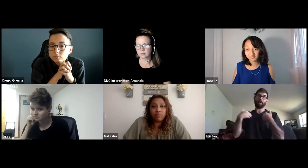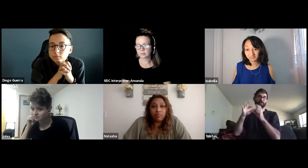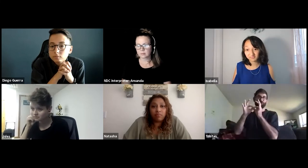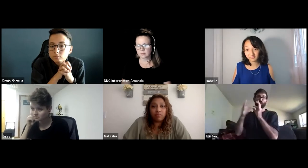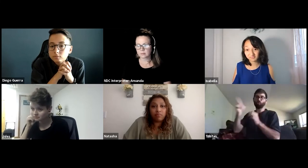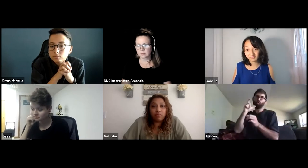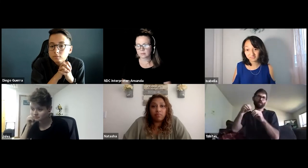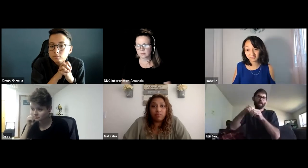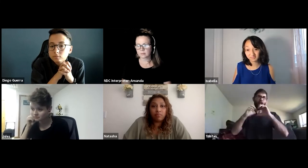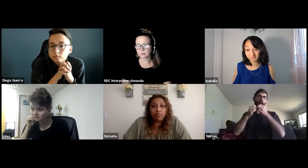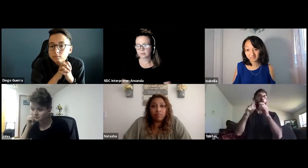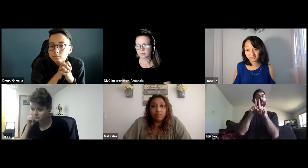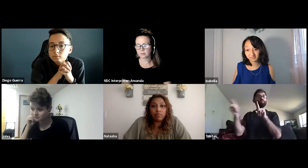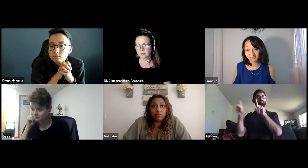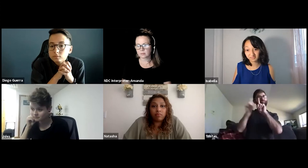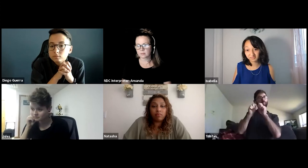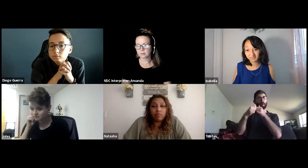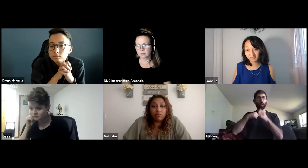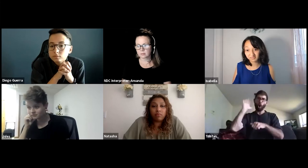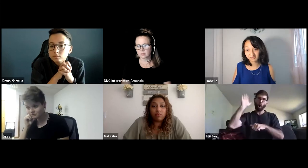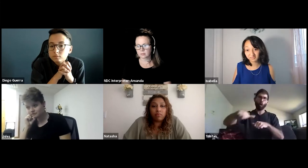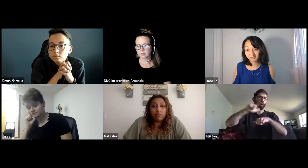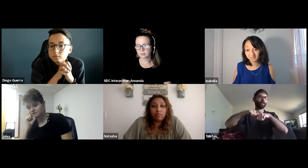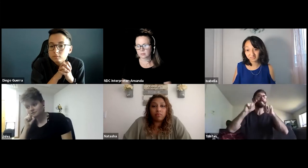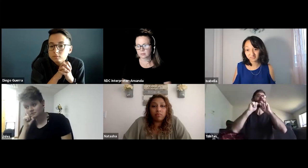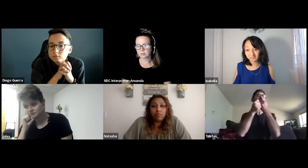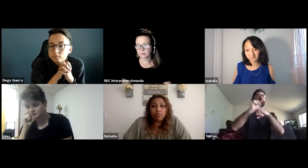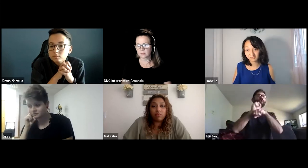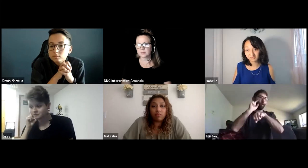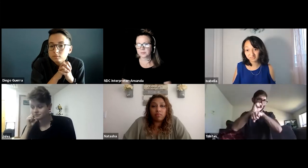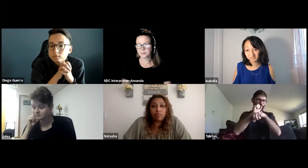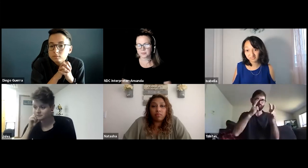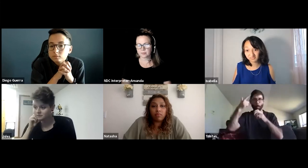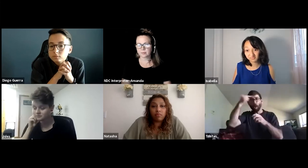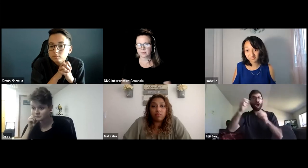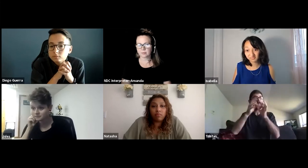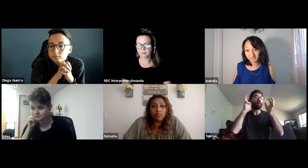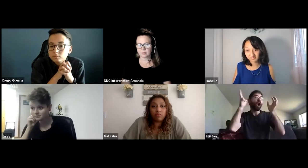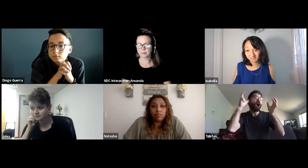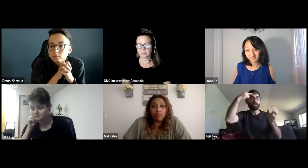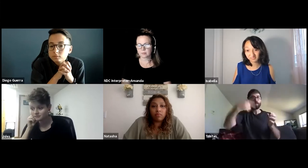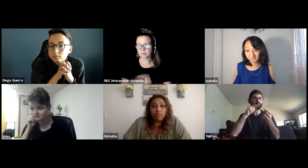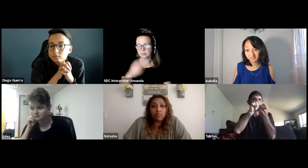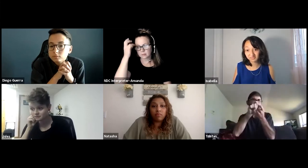I'll speak again in terms of those audio classes. I had an interpreter in the physical classes that was there with me during